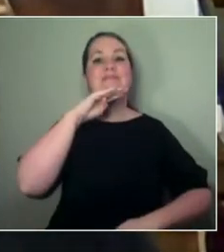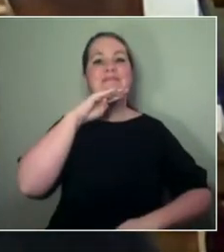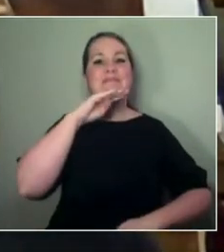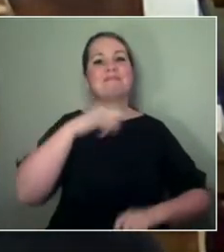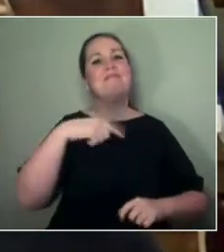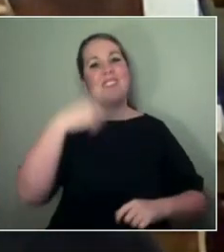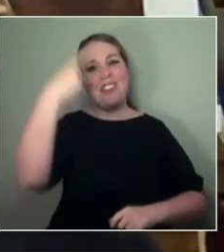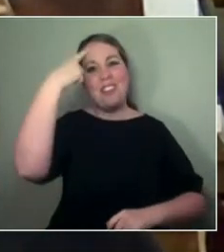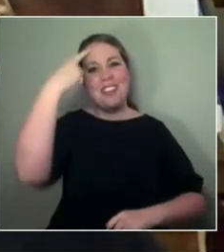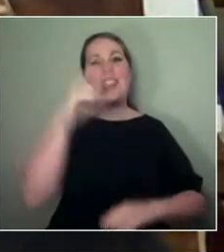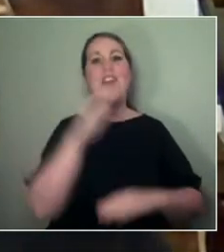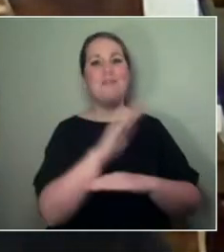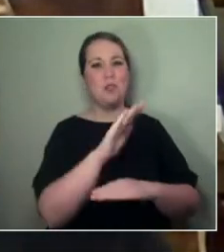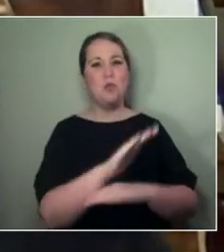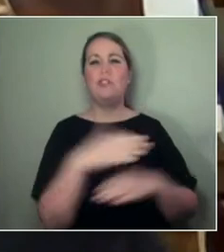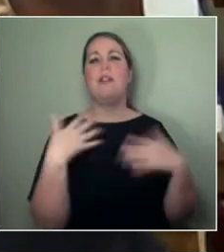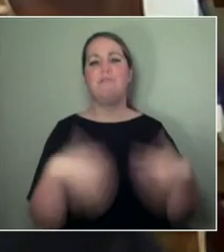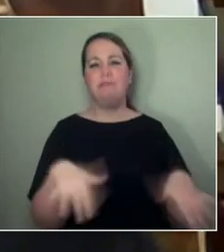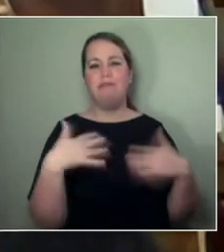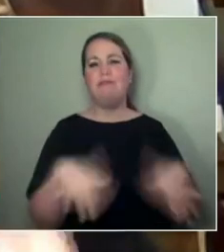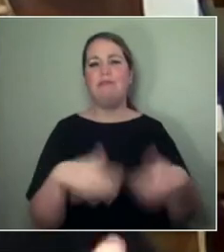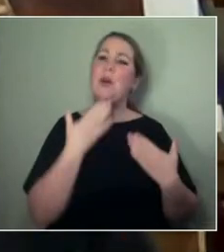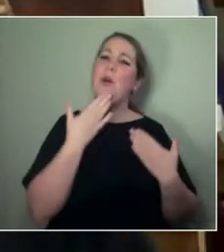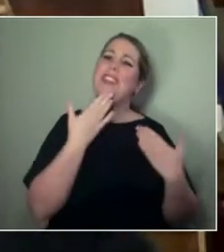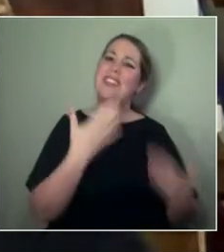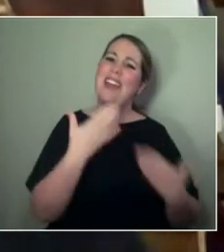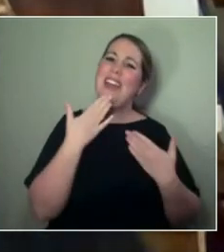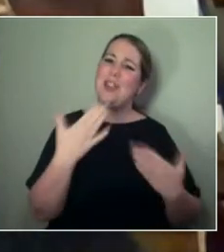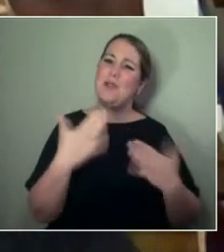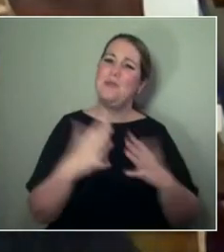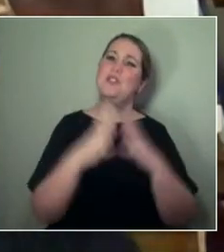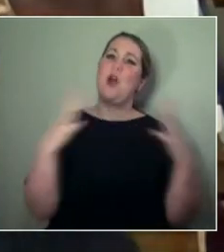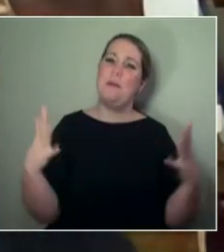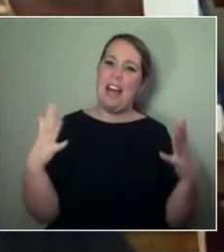and its many possibilities. So, ngā mihi nui kia kōrua.